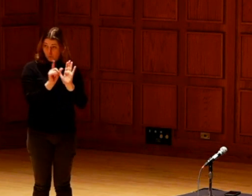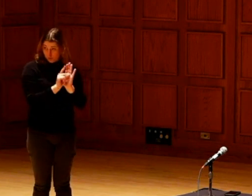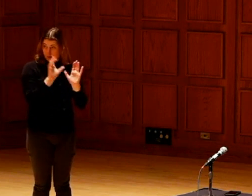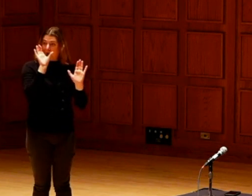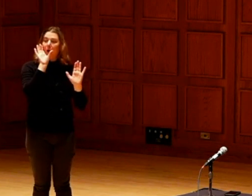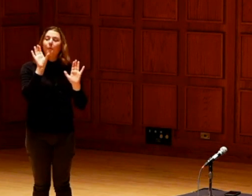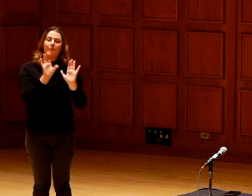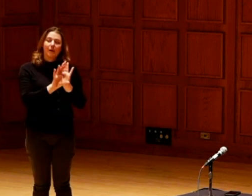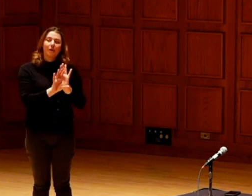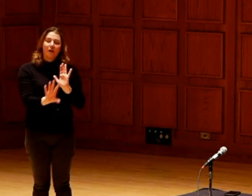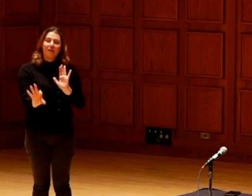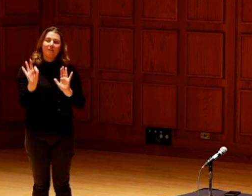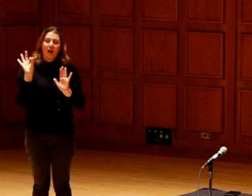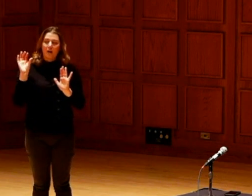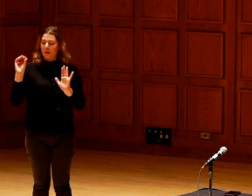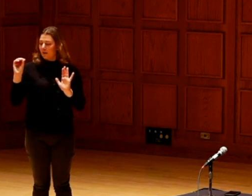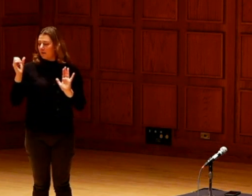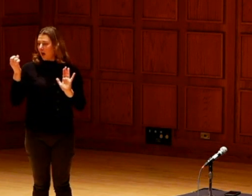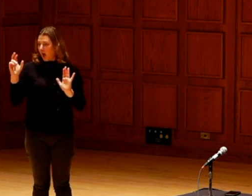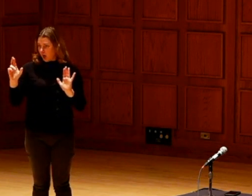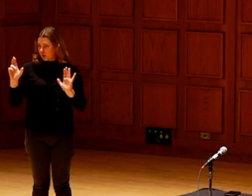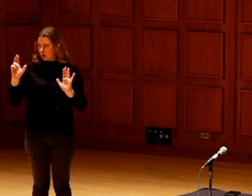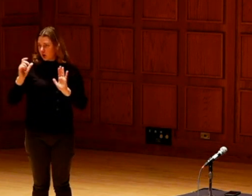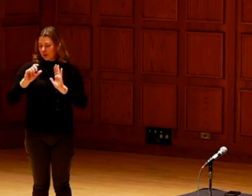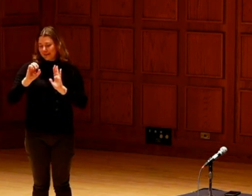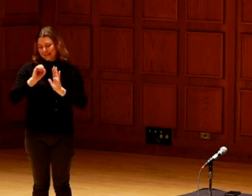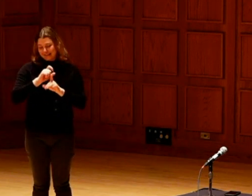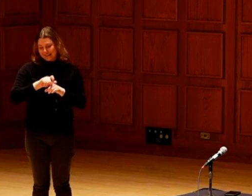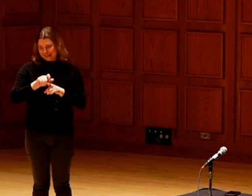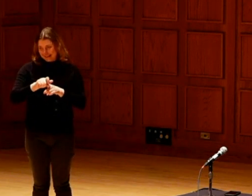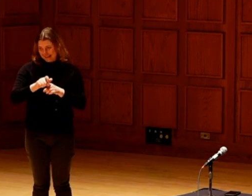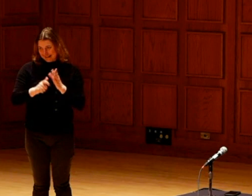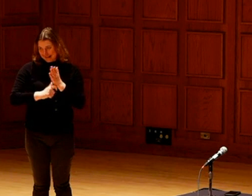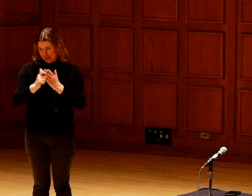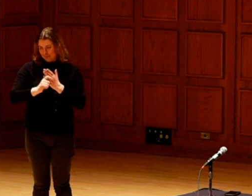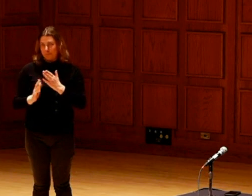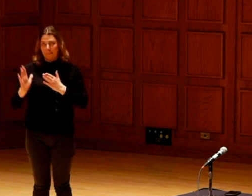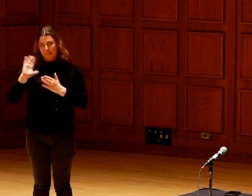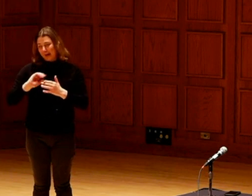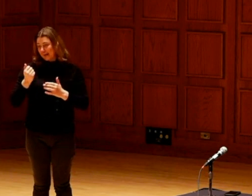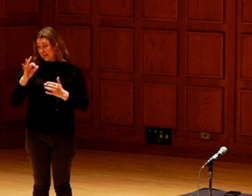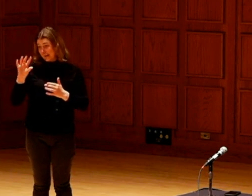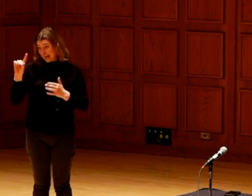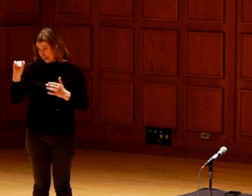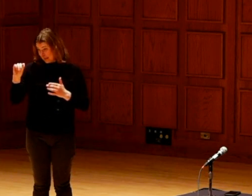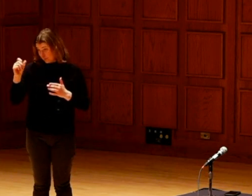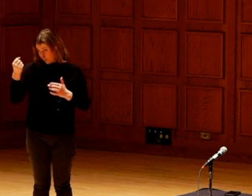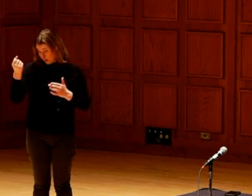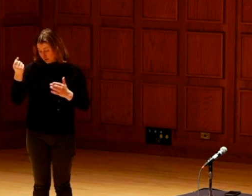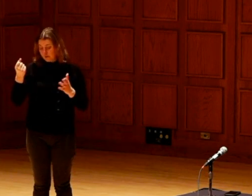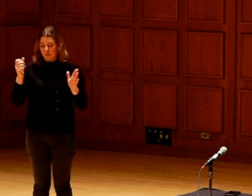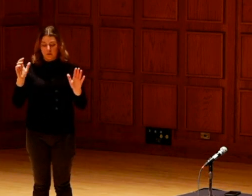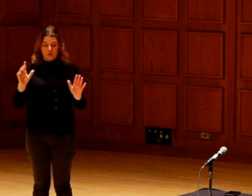found in the Oscar Will seed catalog in the 1920s.